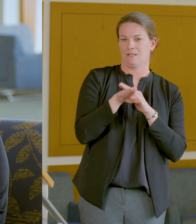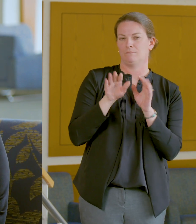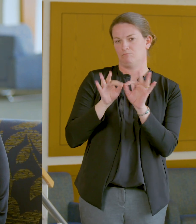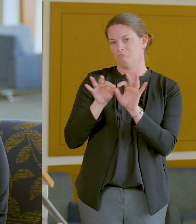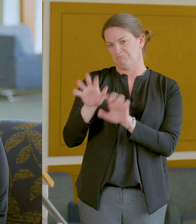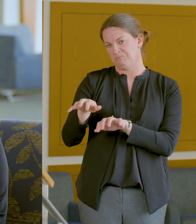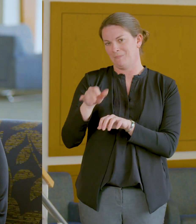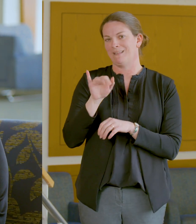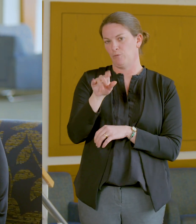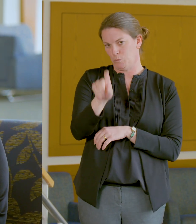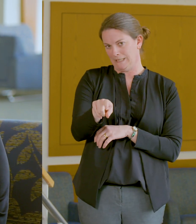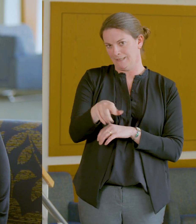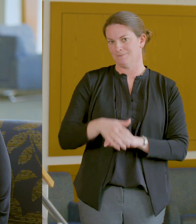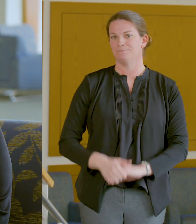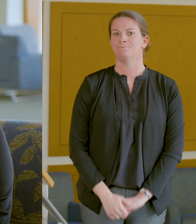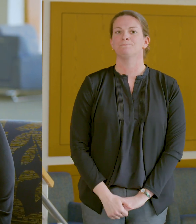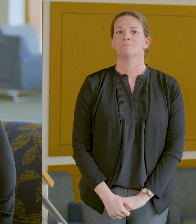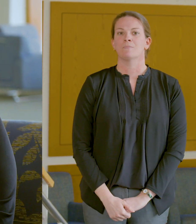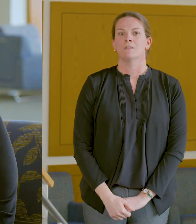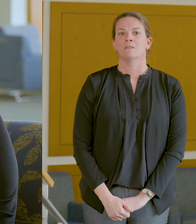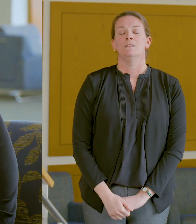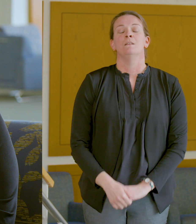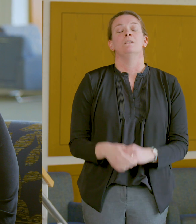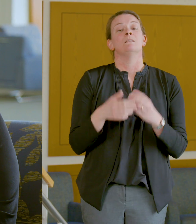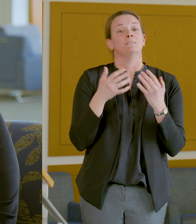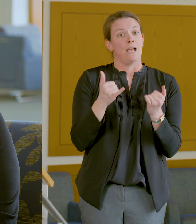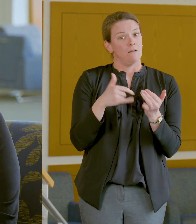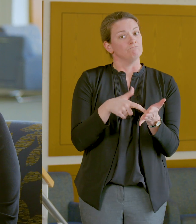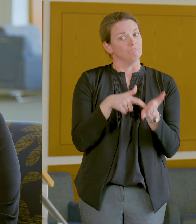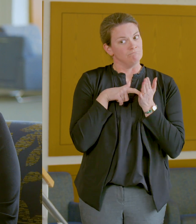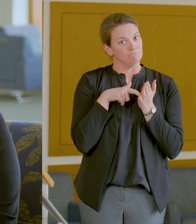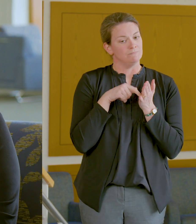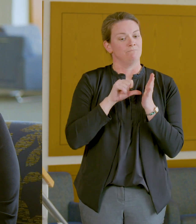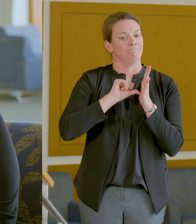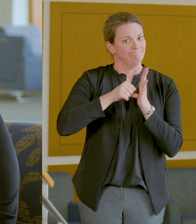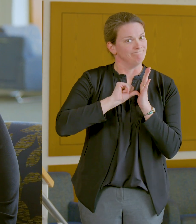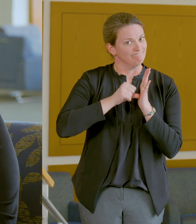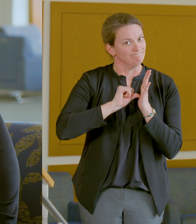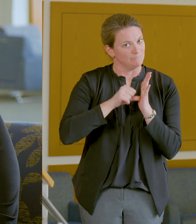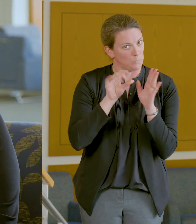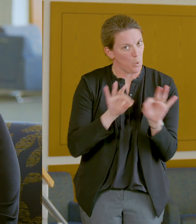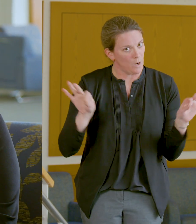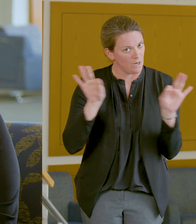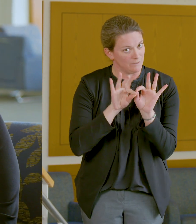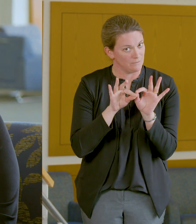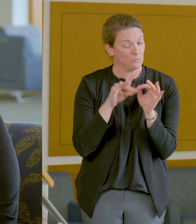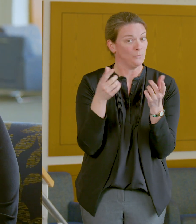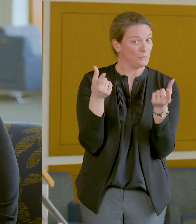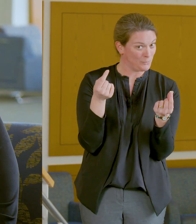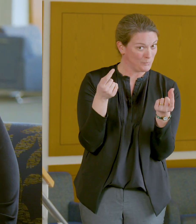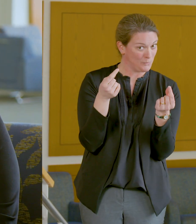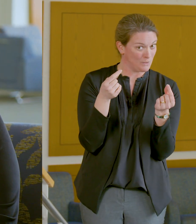for those who need them. And now, there’s something I need all of you to do. And I can’t stress this enough --